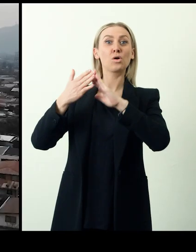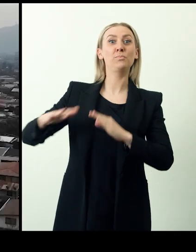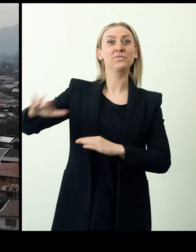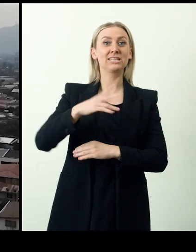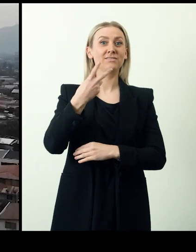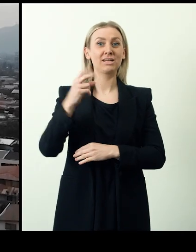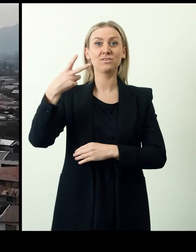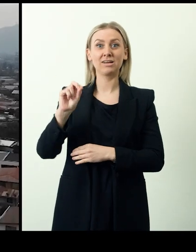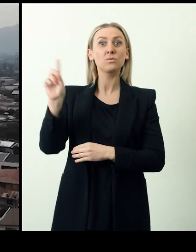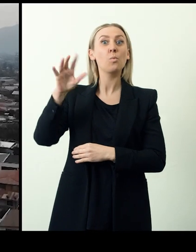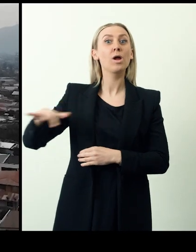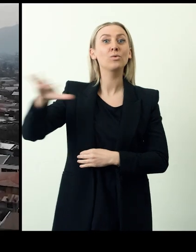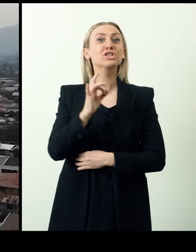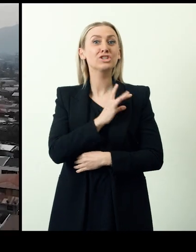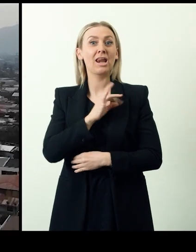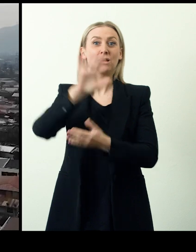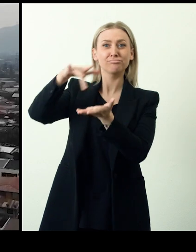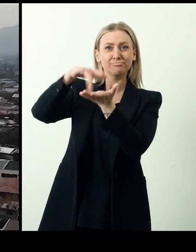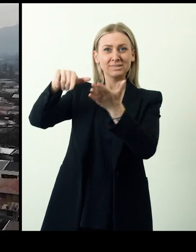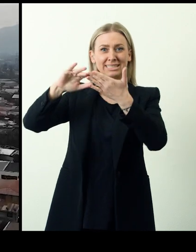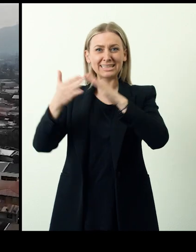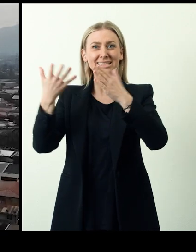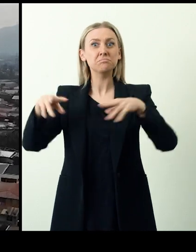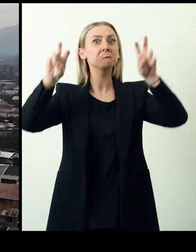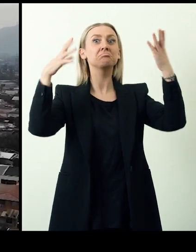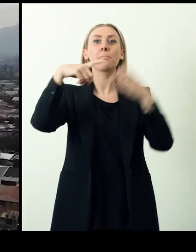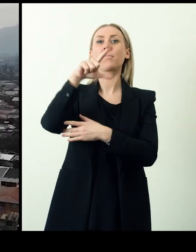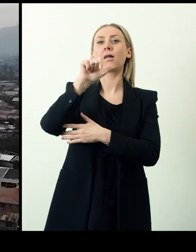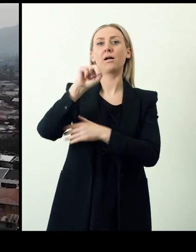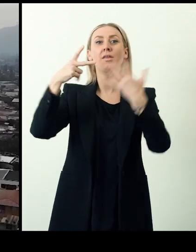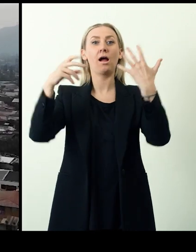In 2020, The Municipality of Cerro Navia in Santiago, Chile, launched Plan 80,